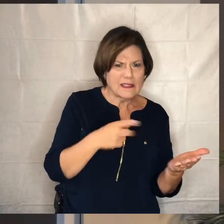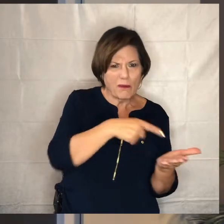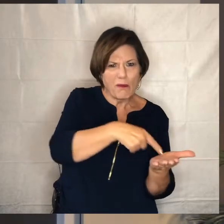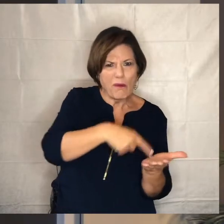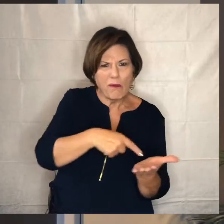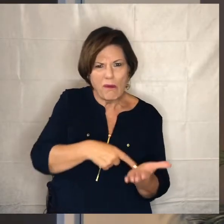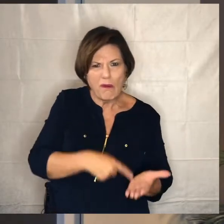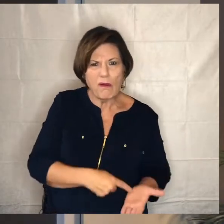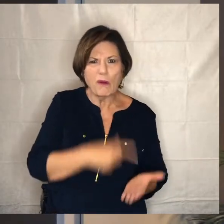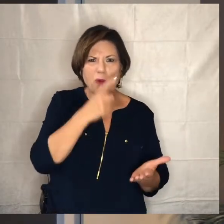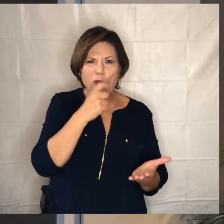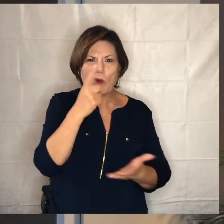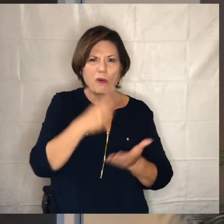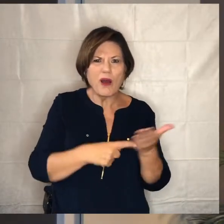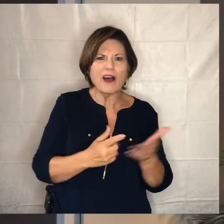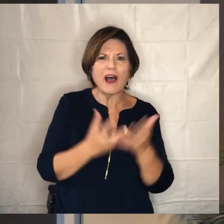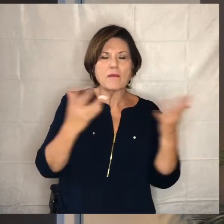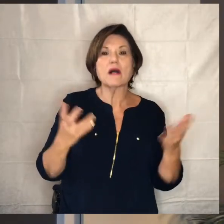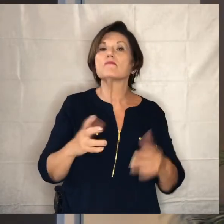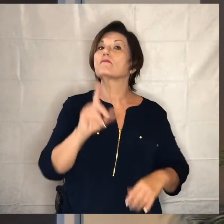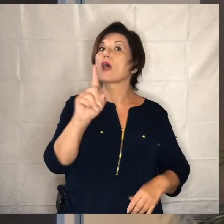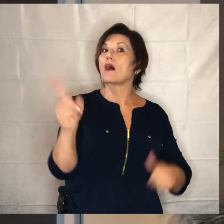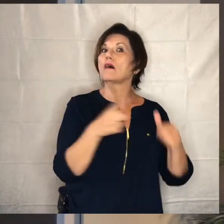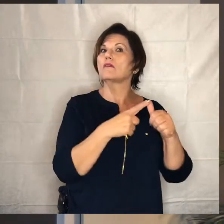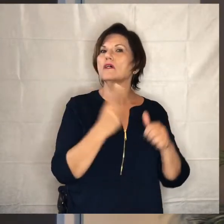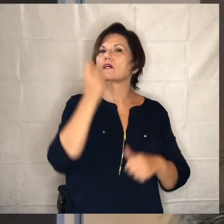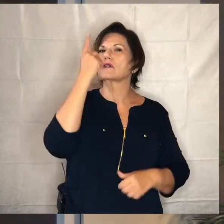i think we have to understand jewish law before we start there right jewish law